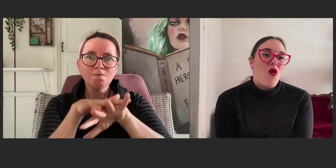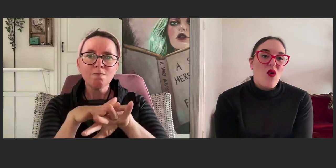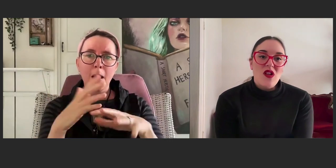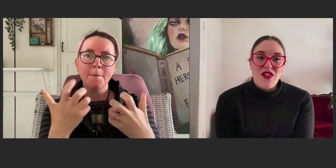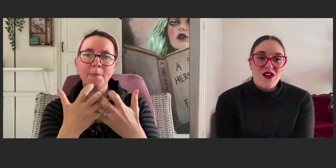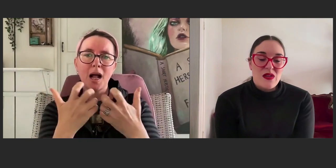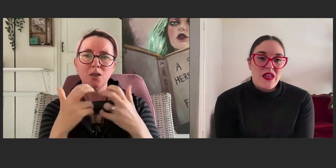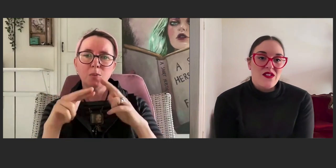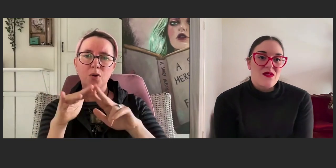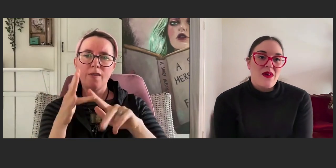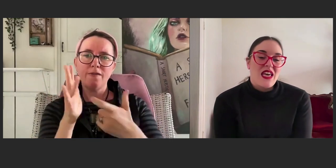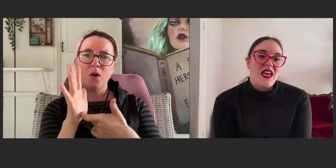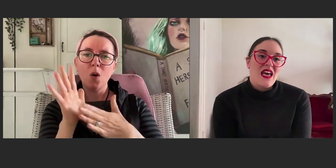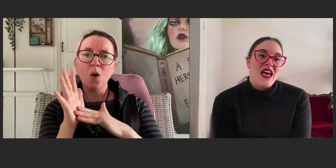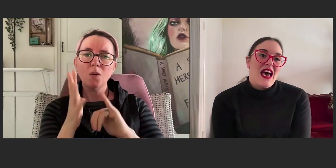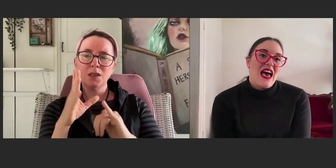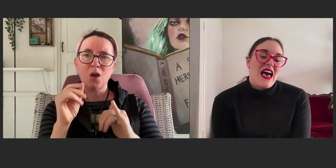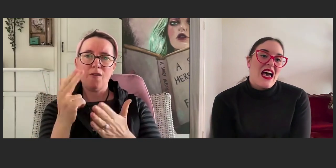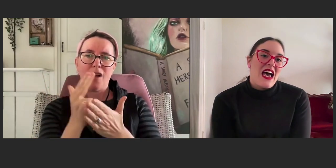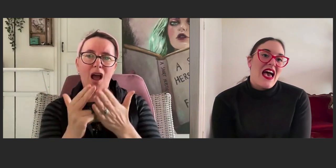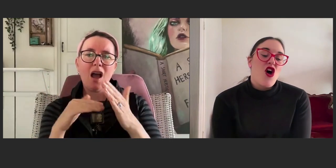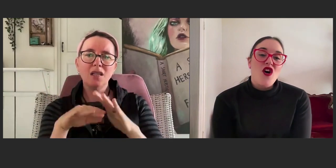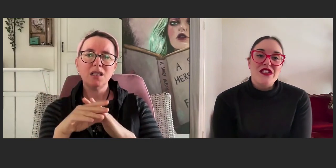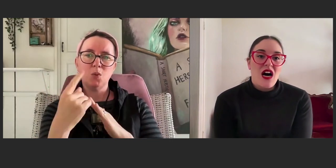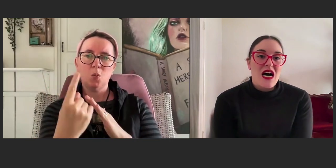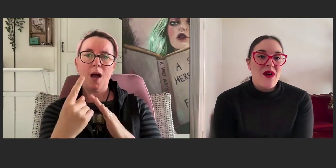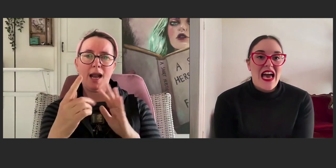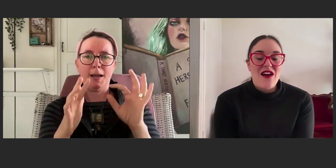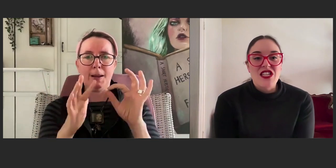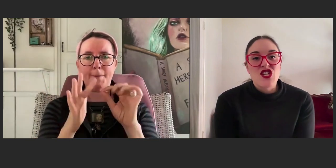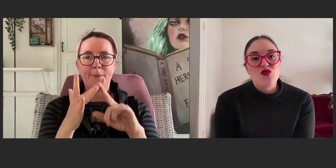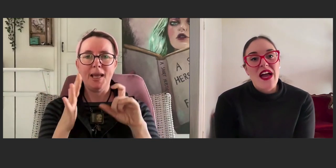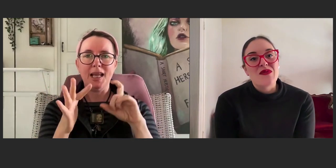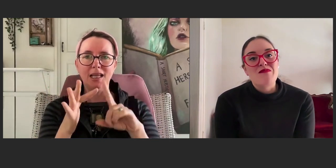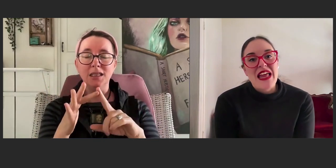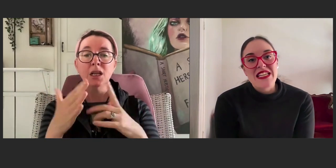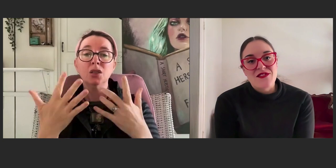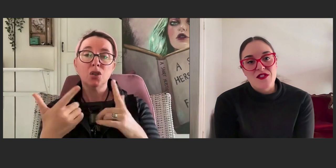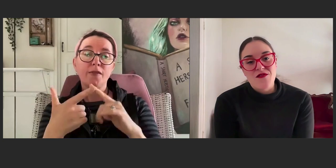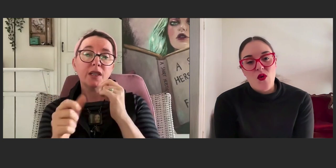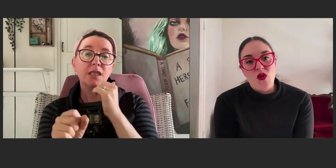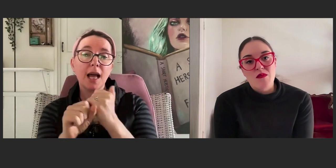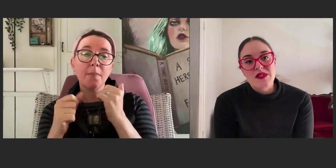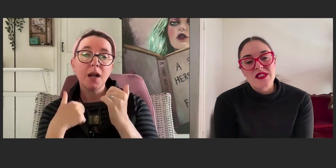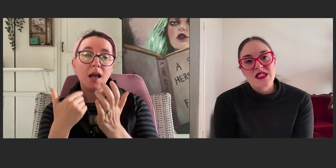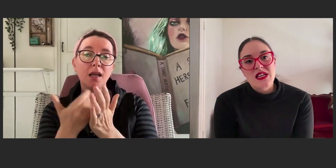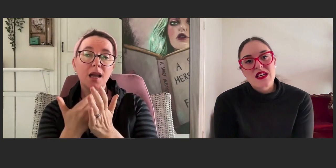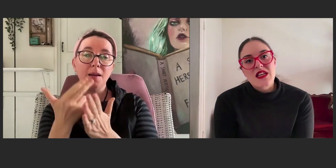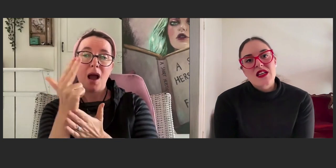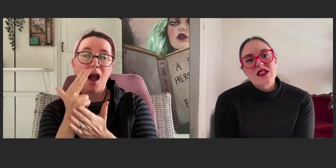all of those appeal to me. And over time I have integrated many different forms.